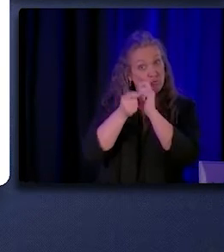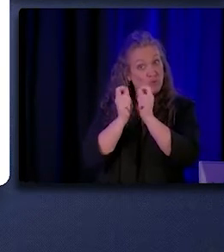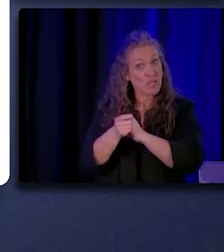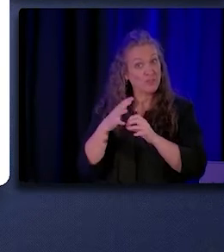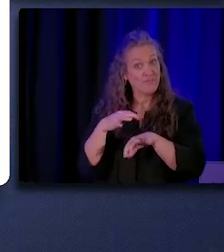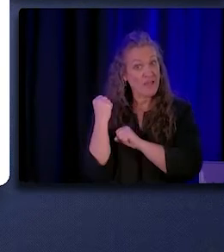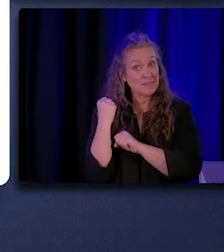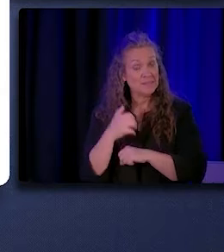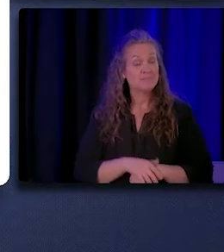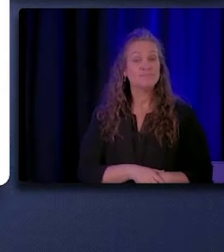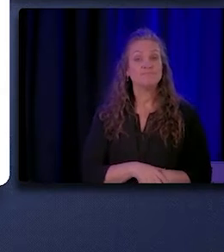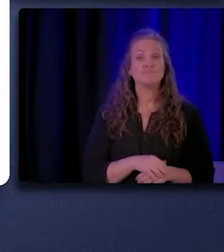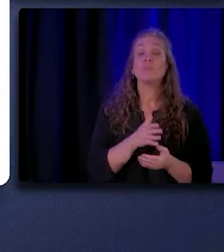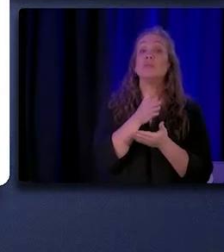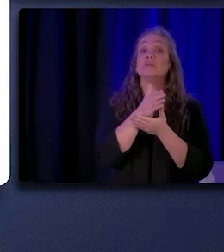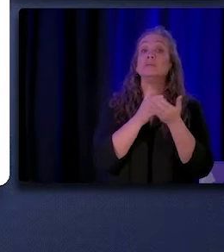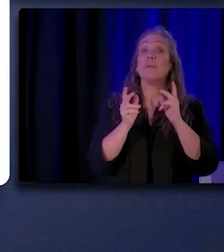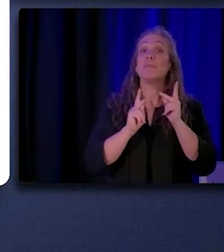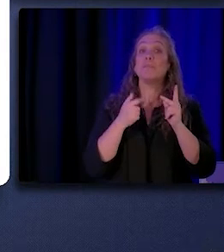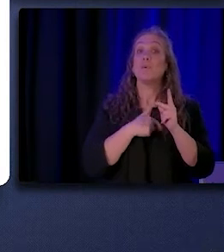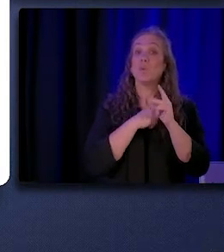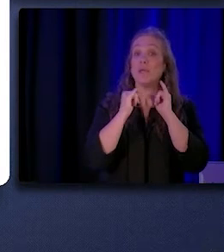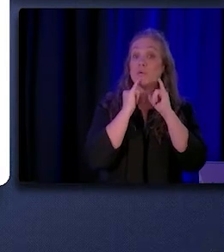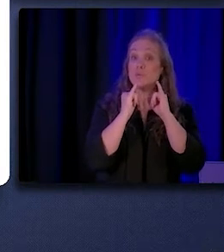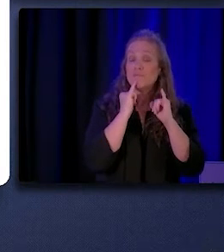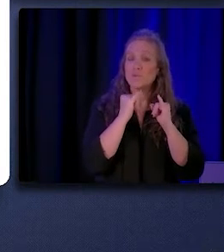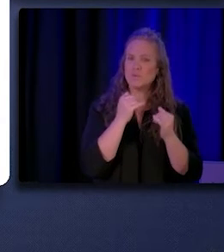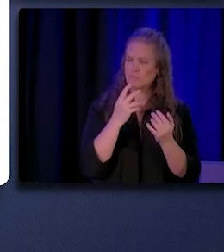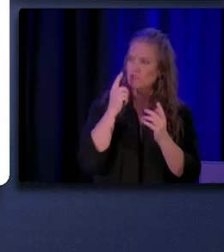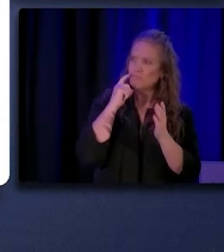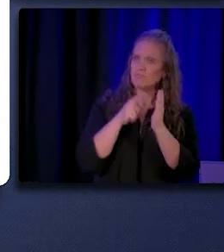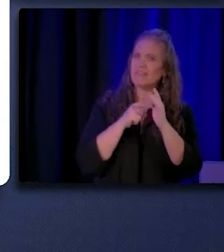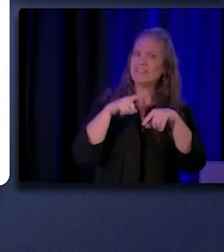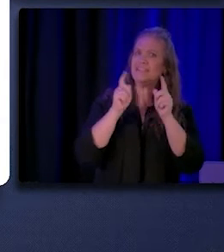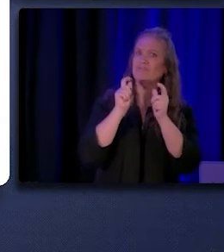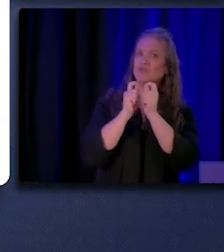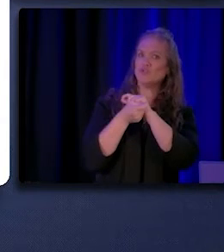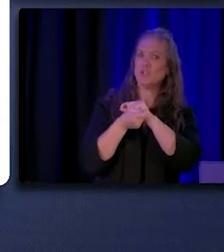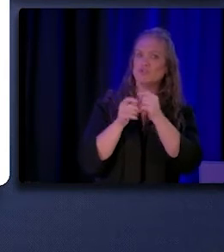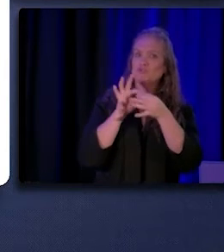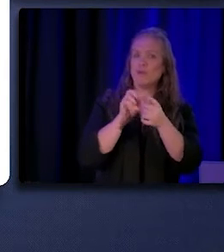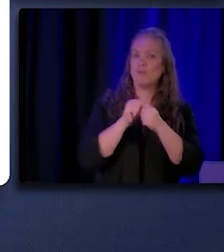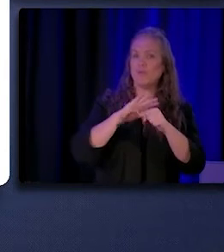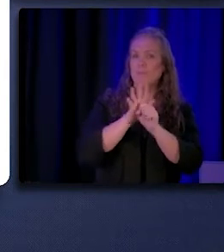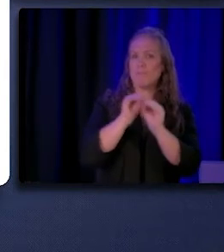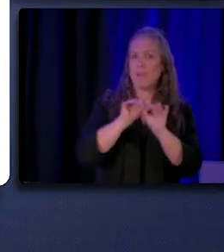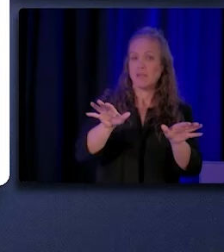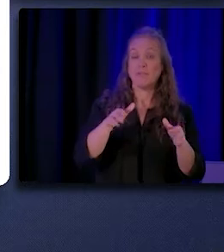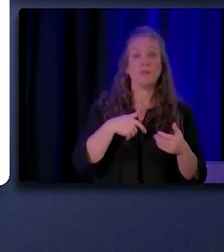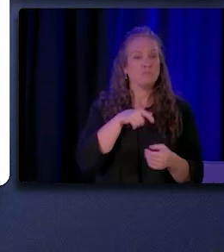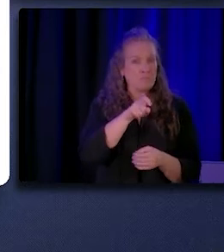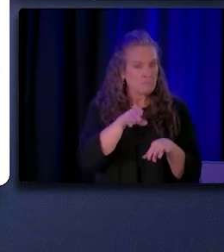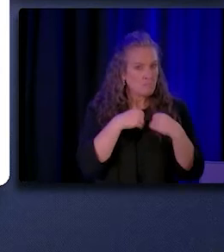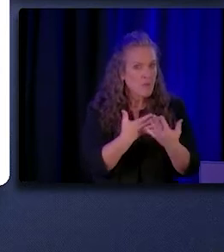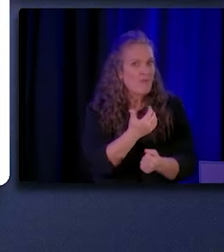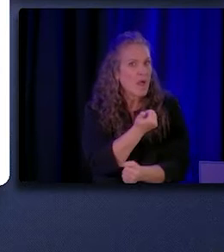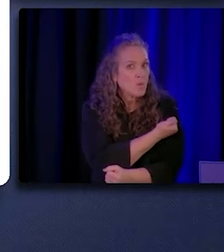Some interviewees also noted other changes in the role as a result of the pandemic, including the need to provide COVID vaccination outreach,